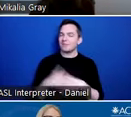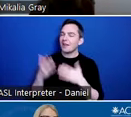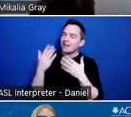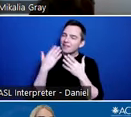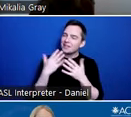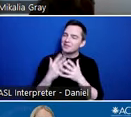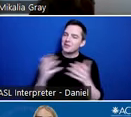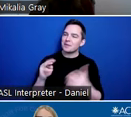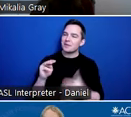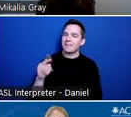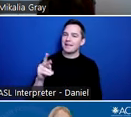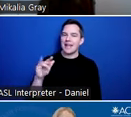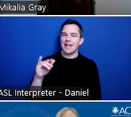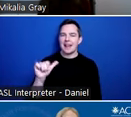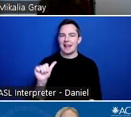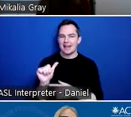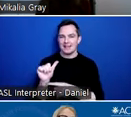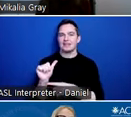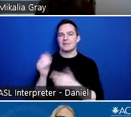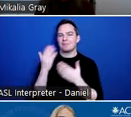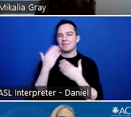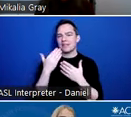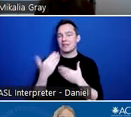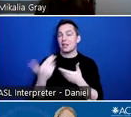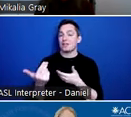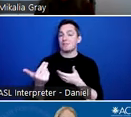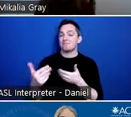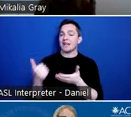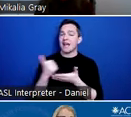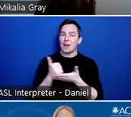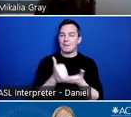Mikalia, and please join me in thanking Mikalia for the overview of Valor on the